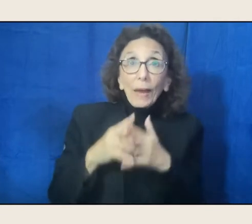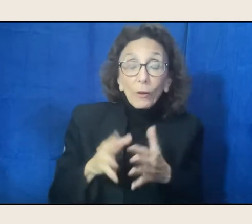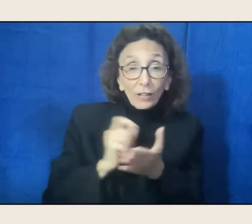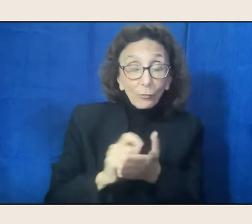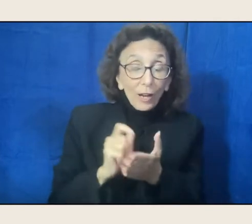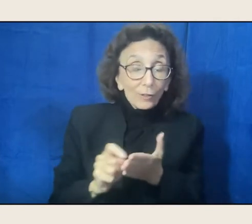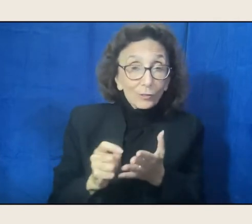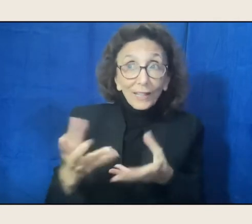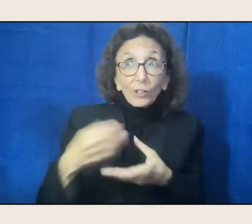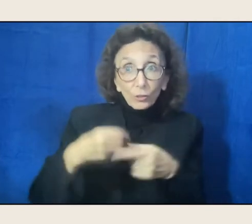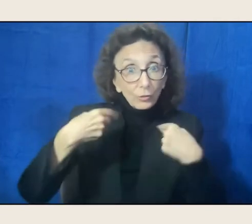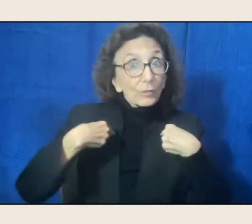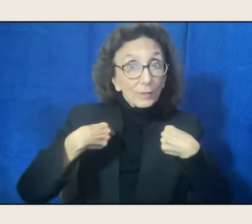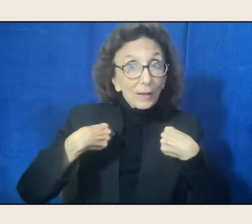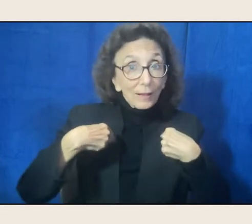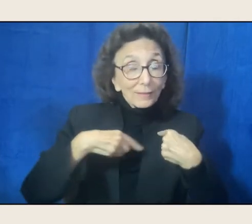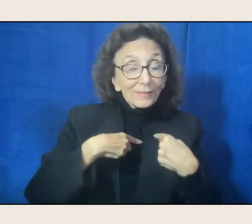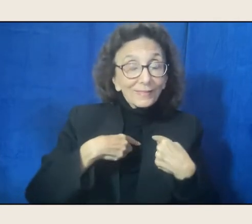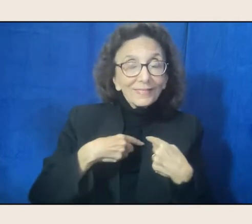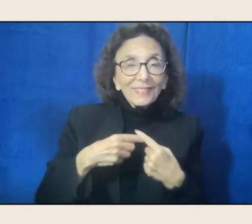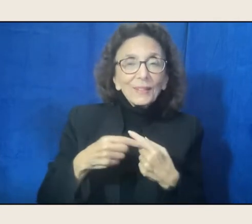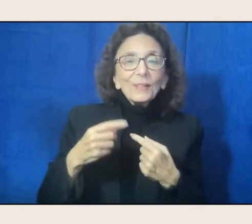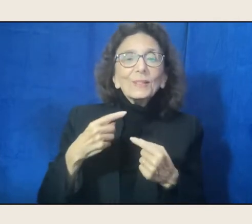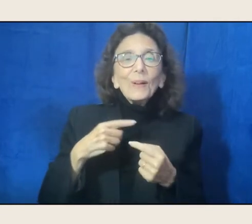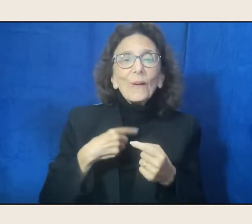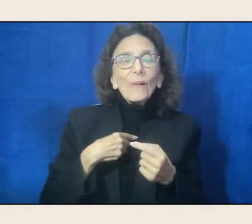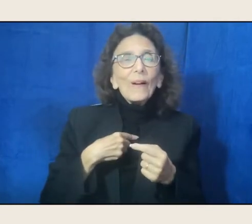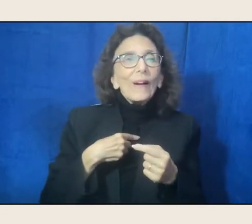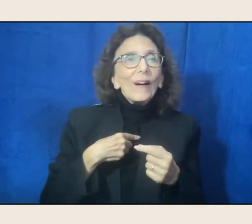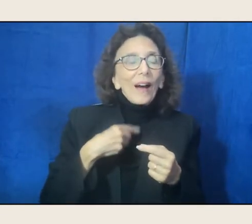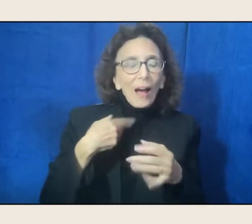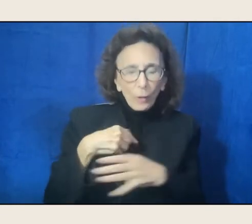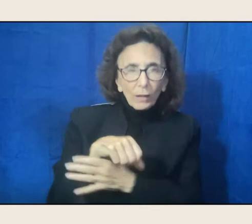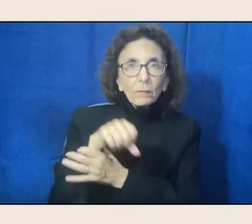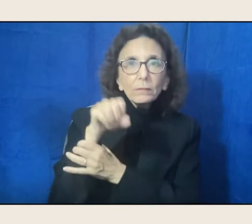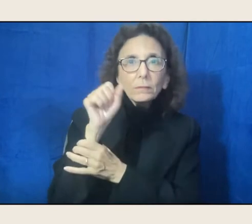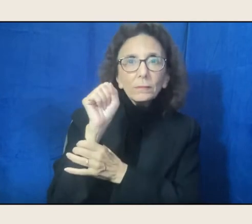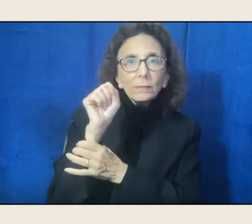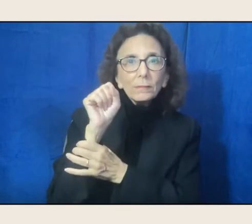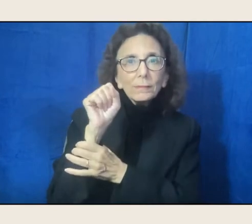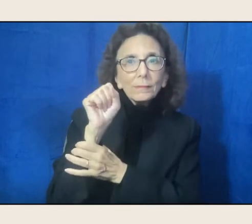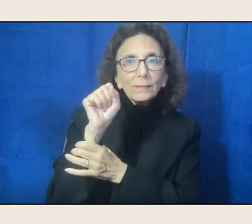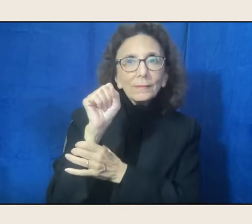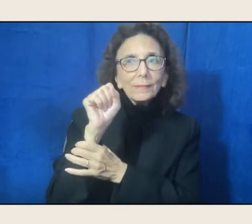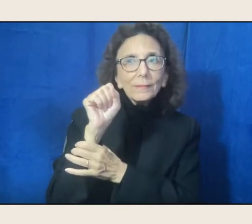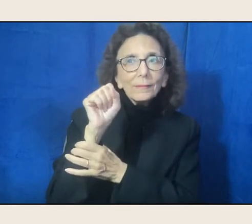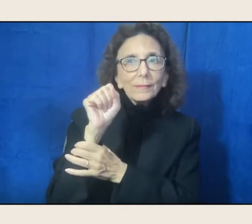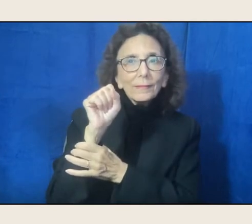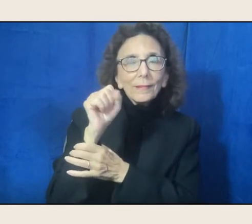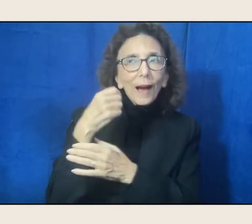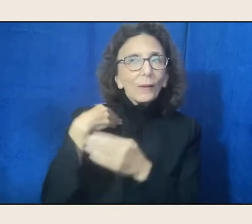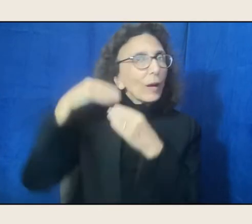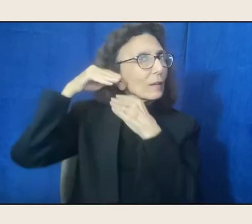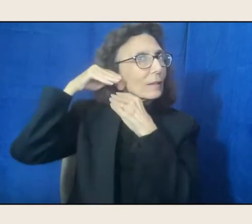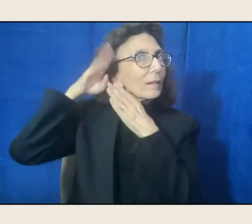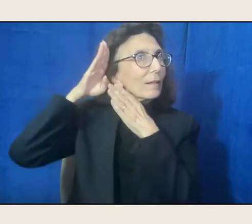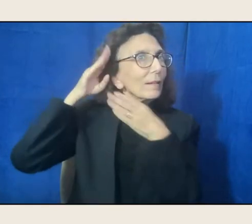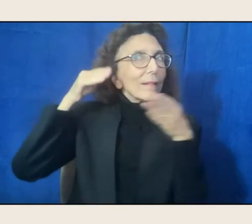so I came, I lifted my head up, and opened my ears, and it was right around that time,